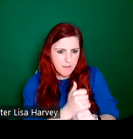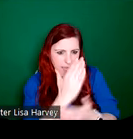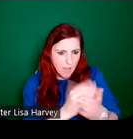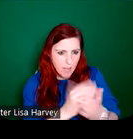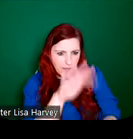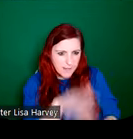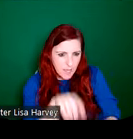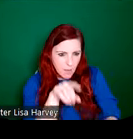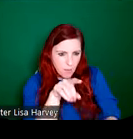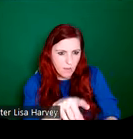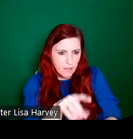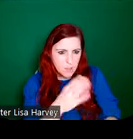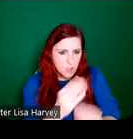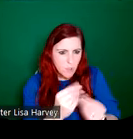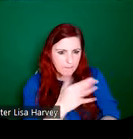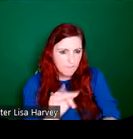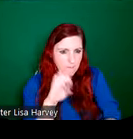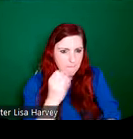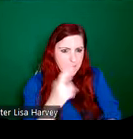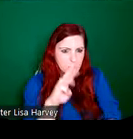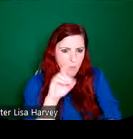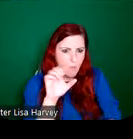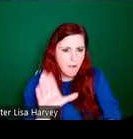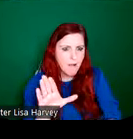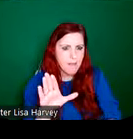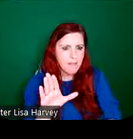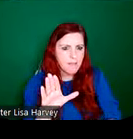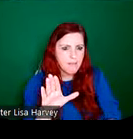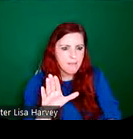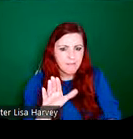Mr. Wall", so A E Child and Christopher Wall were sending kind of designs and